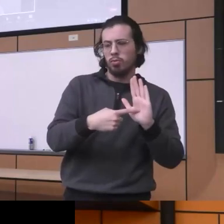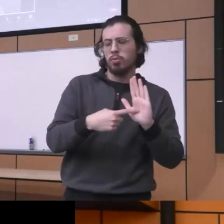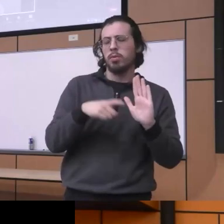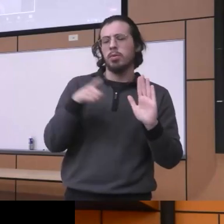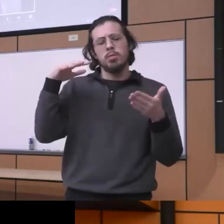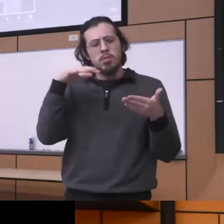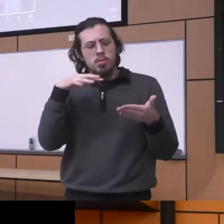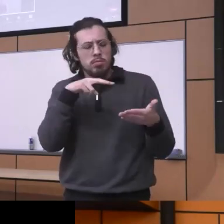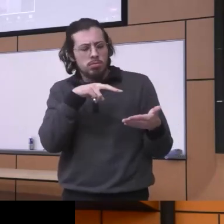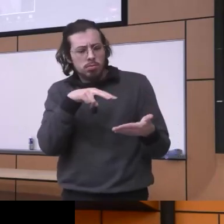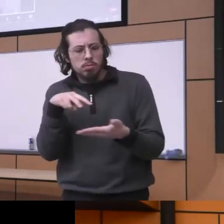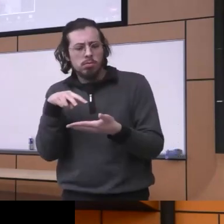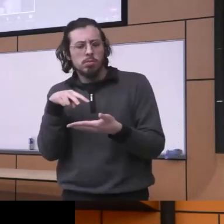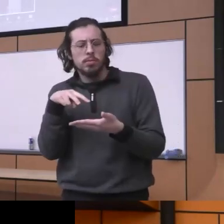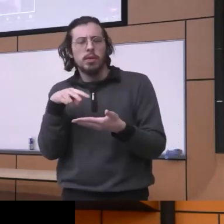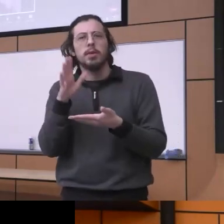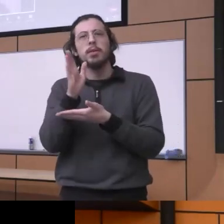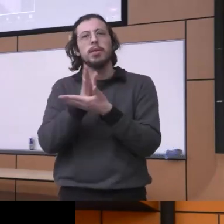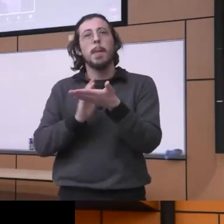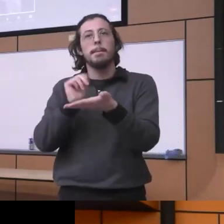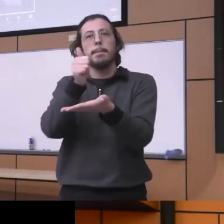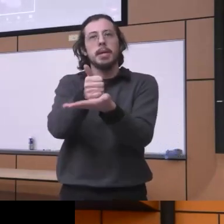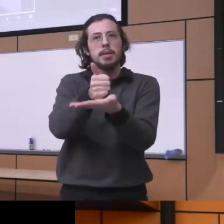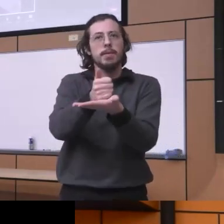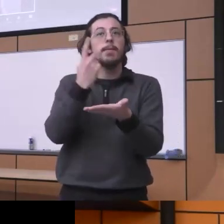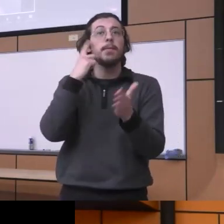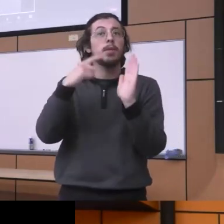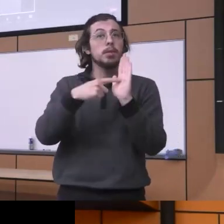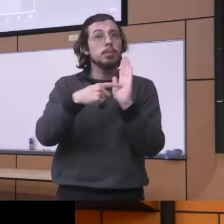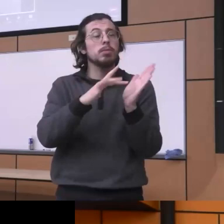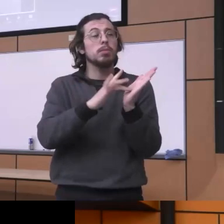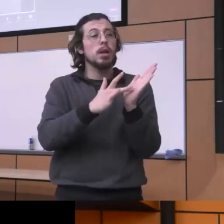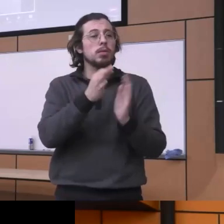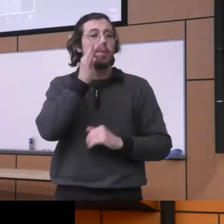you know some intervention like you know for example medical marijuana as really you know